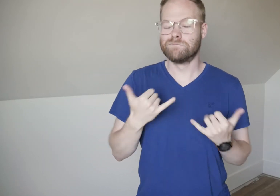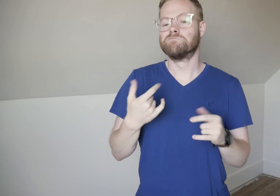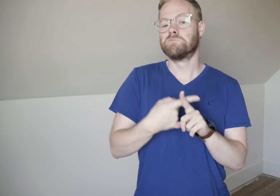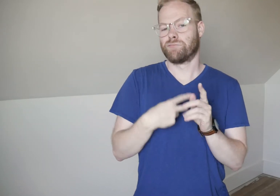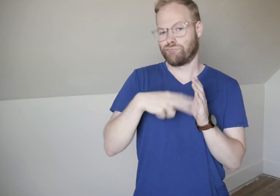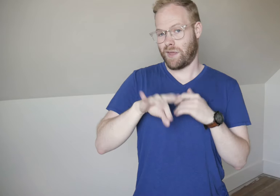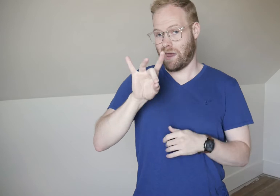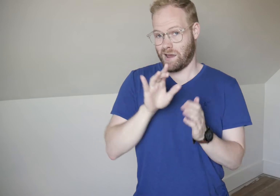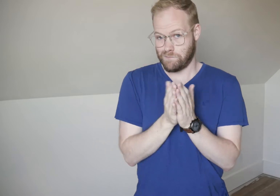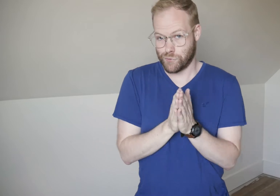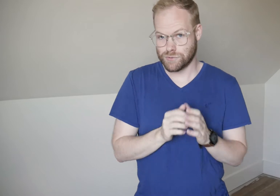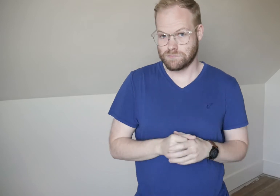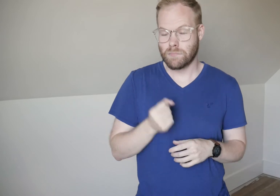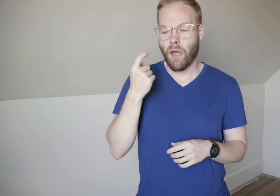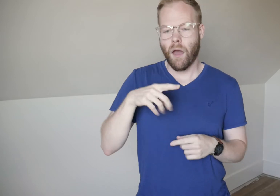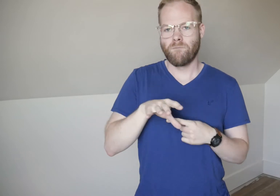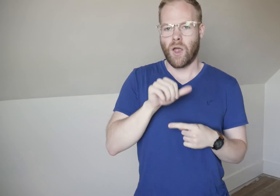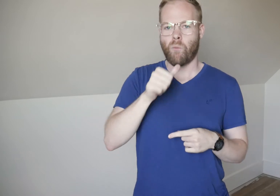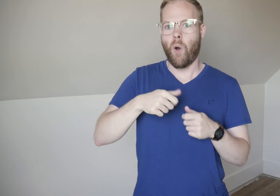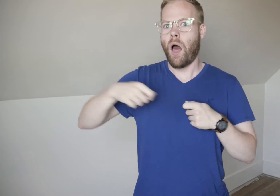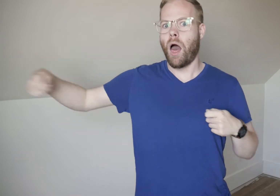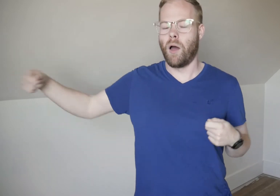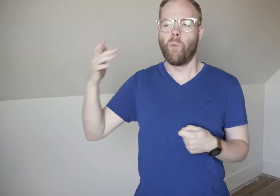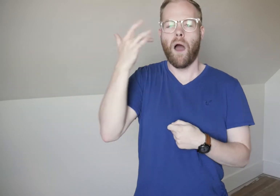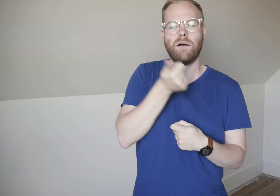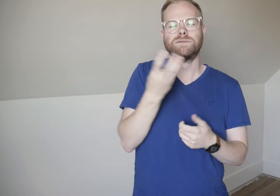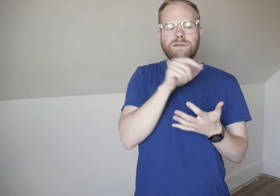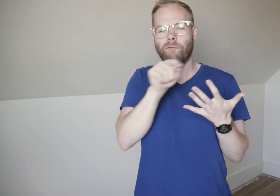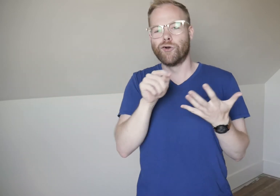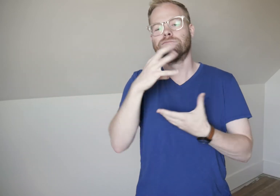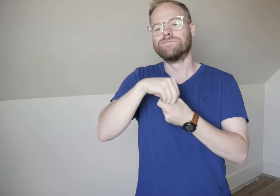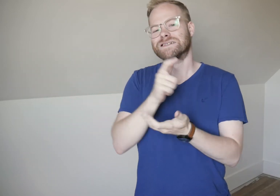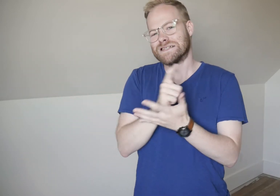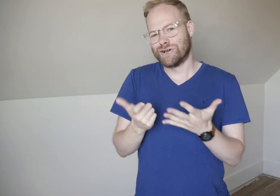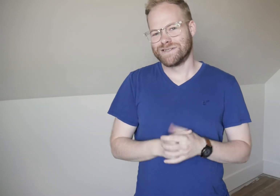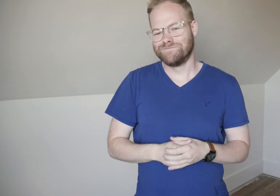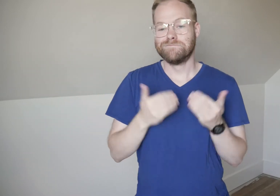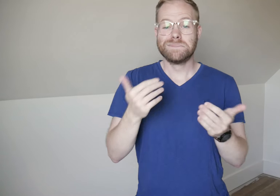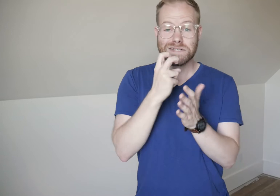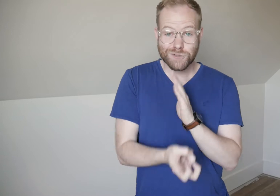This month, I read eight books, but this video won’t be quite that long, since several are part of a series. Let’s get into it!